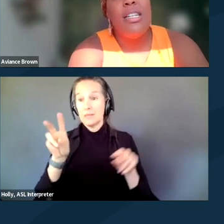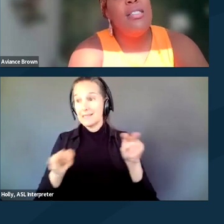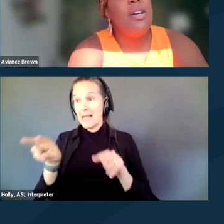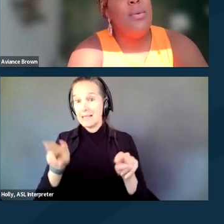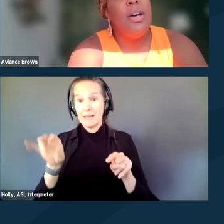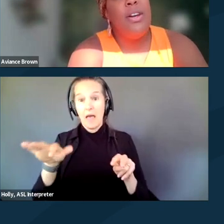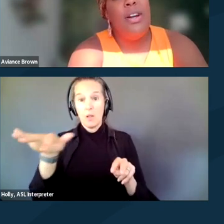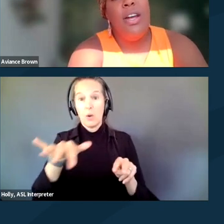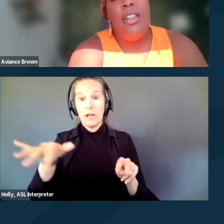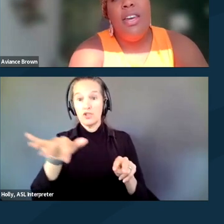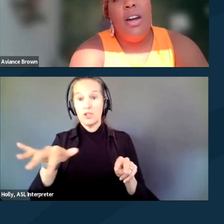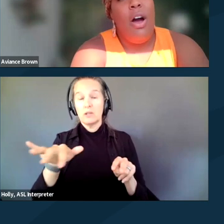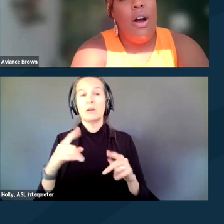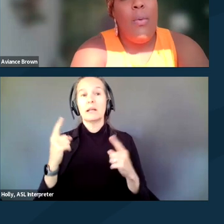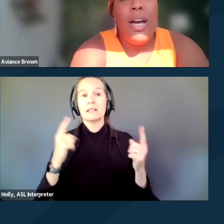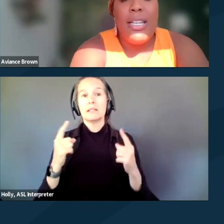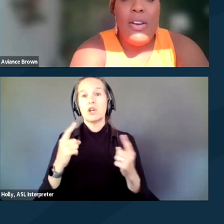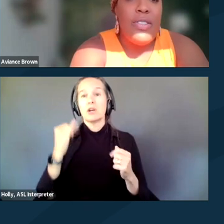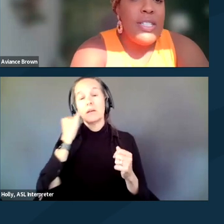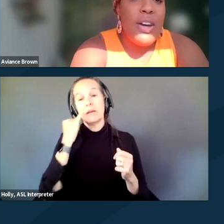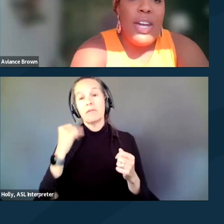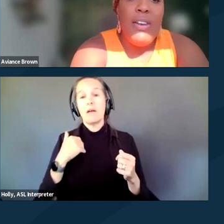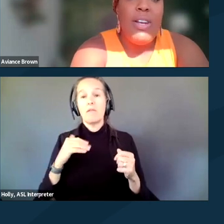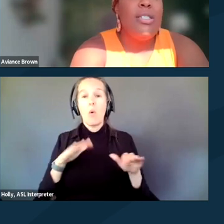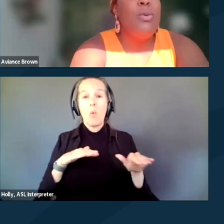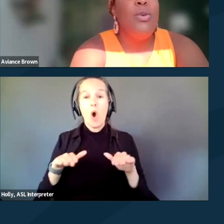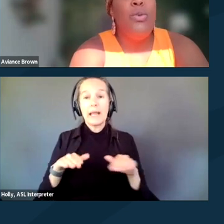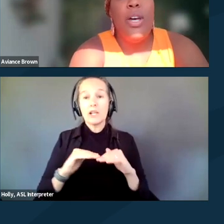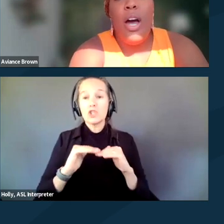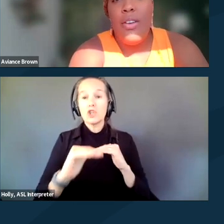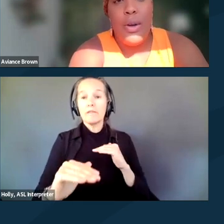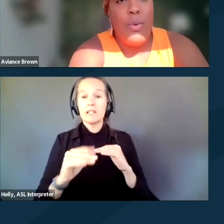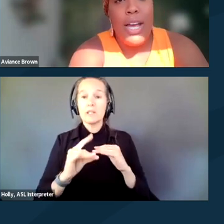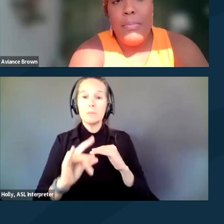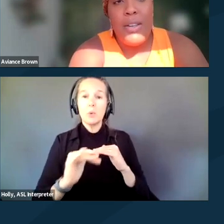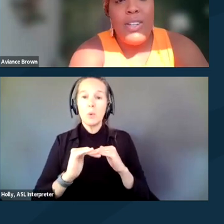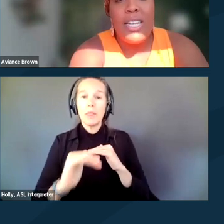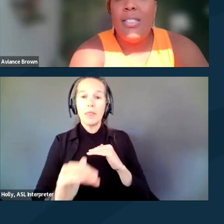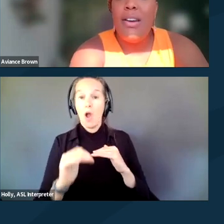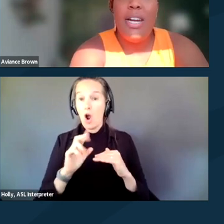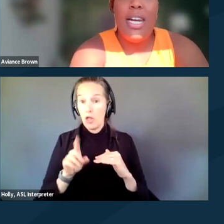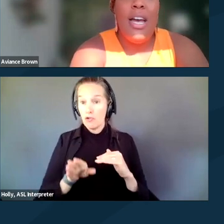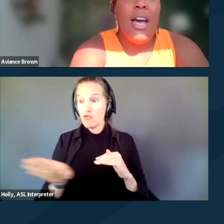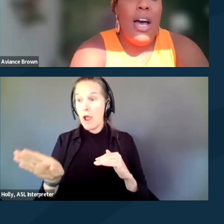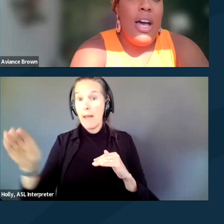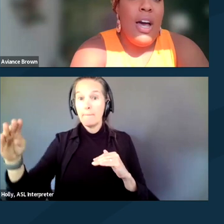consider whether there are walking surfaces that are even and smooth. Are there ramps if necessary?